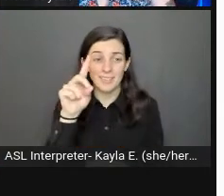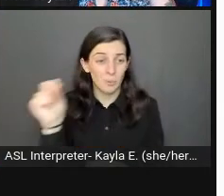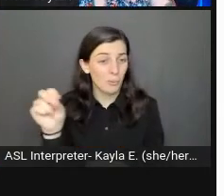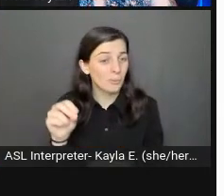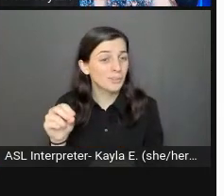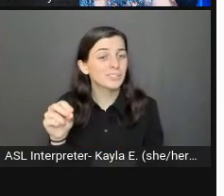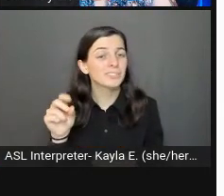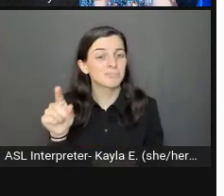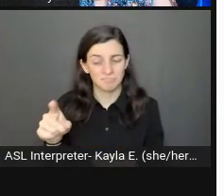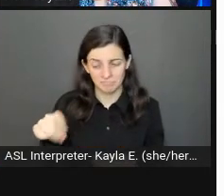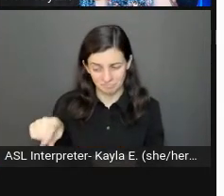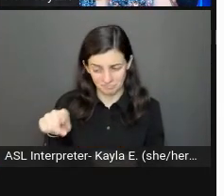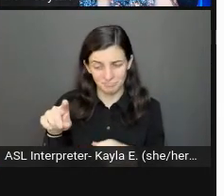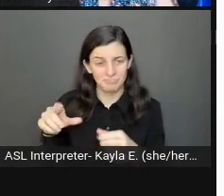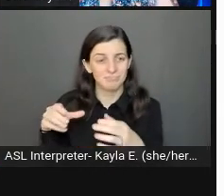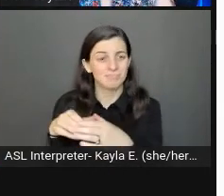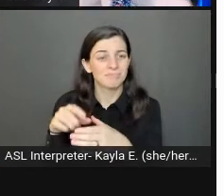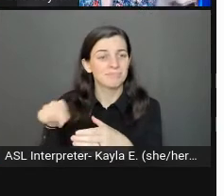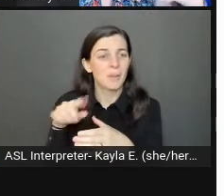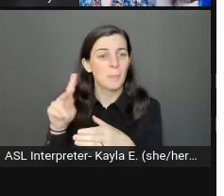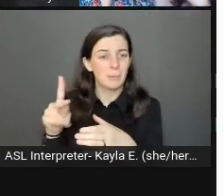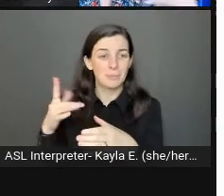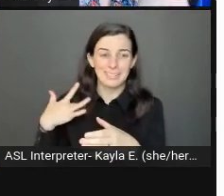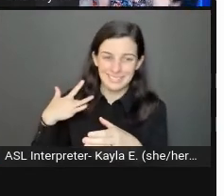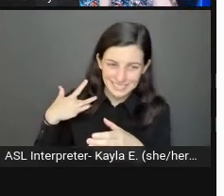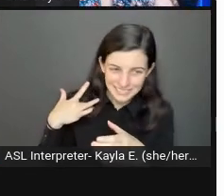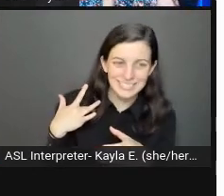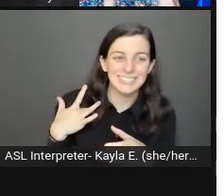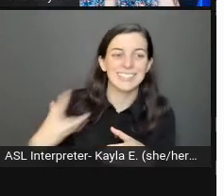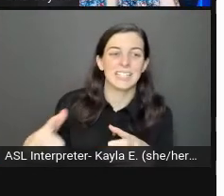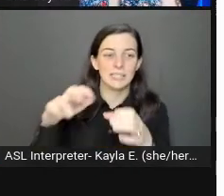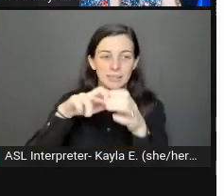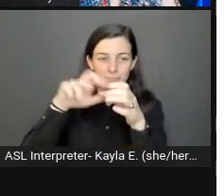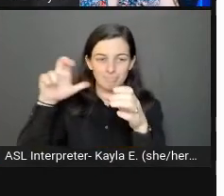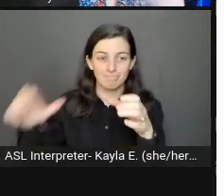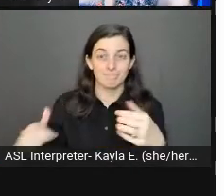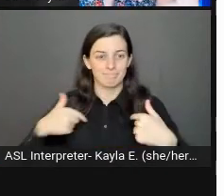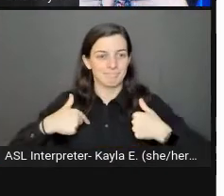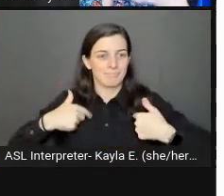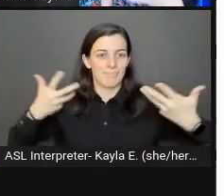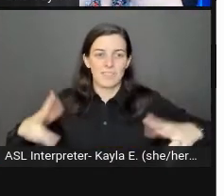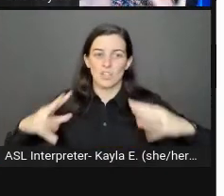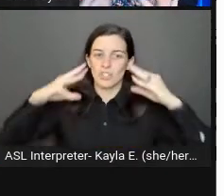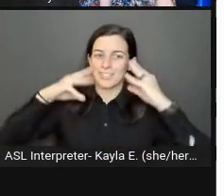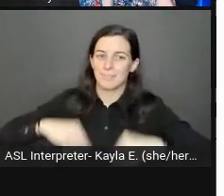in accessibility. I have lived experience with that and I can definitely attest to that,